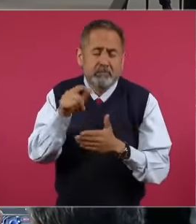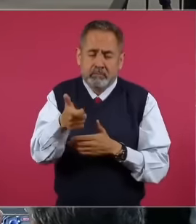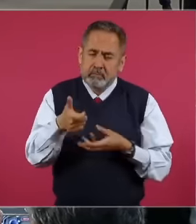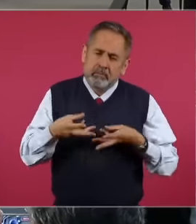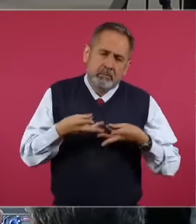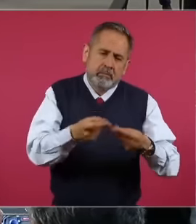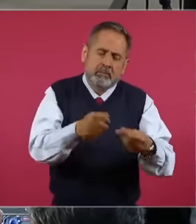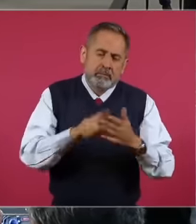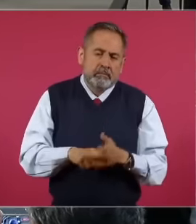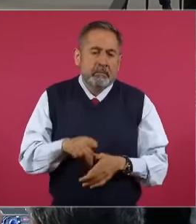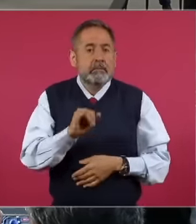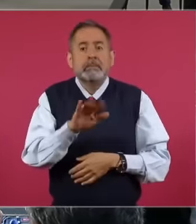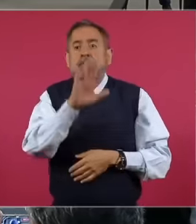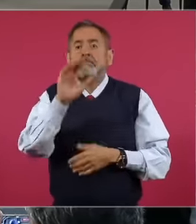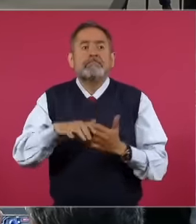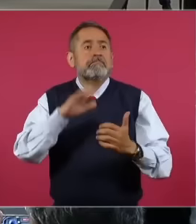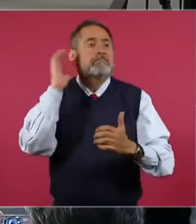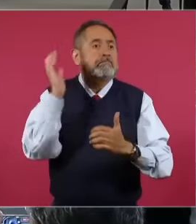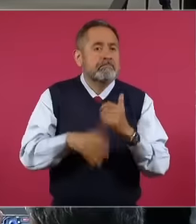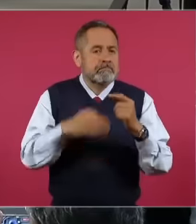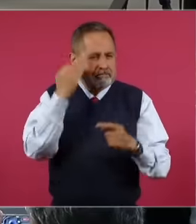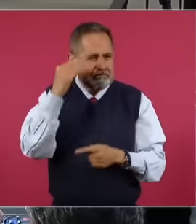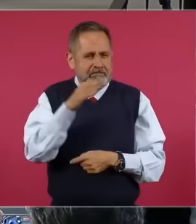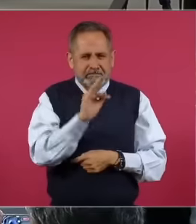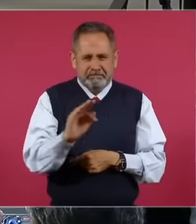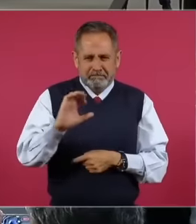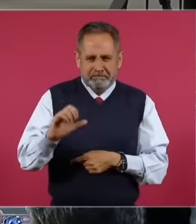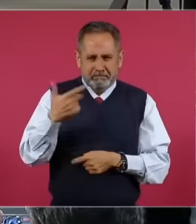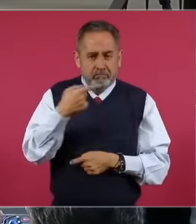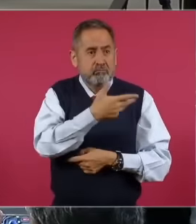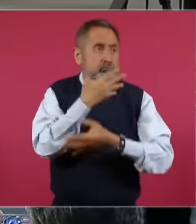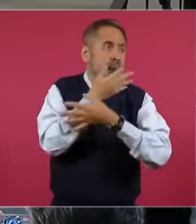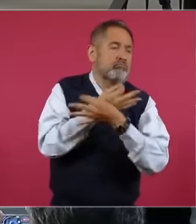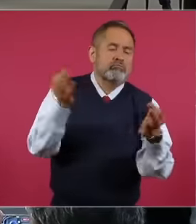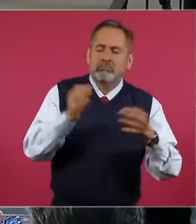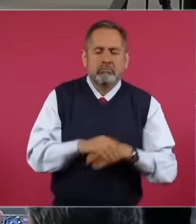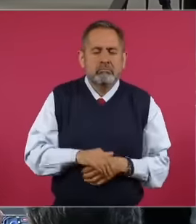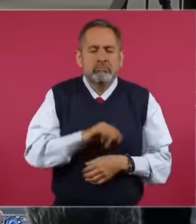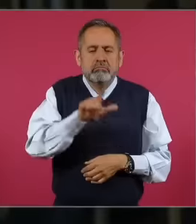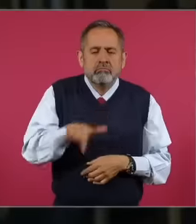was going to be completed during the Calderón period, as he announced it, however, it went to three